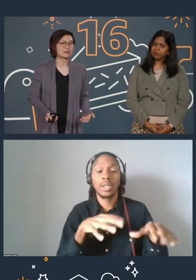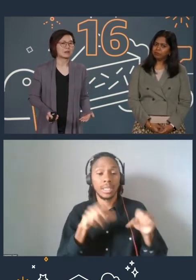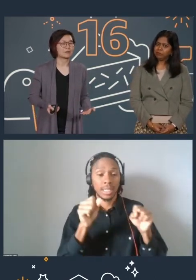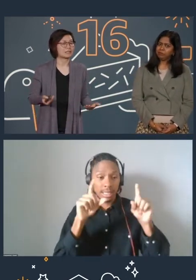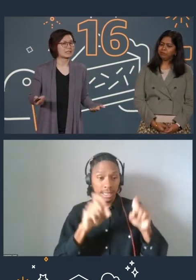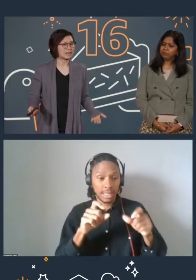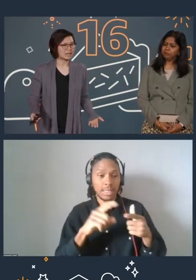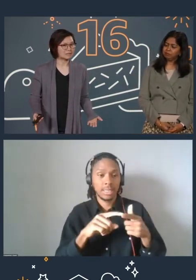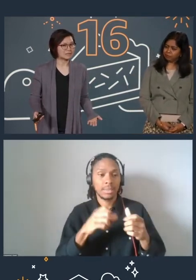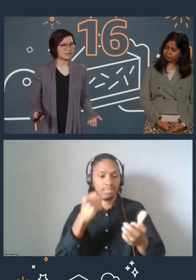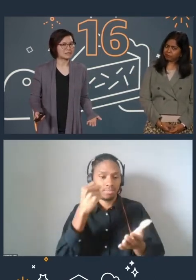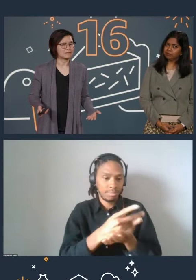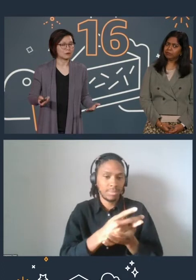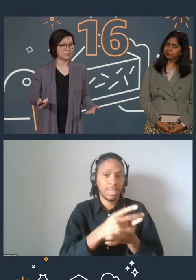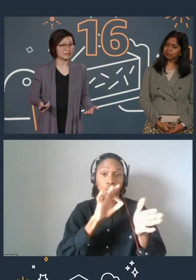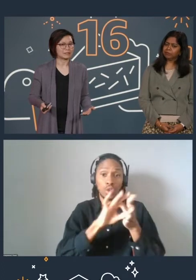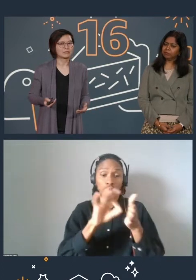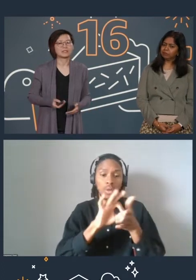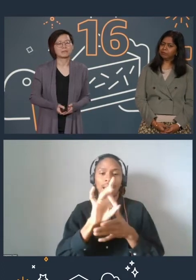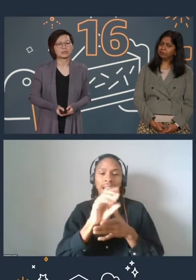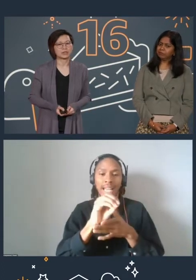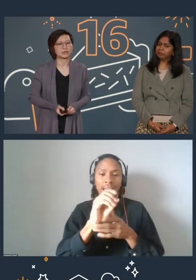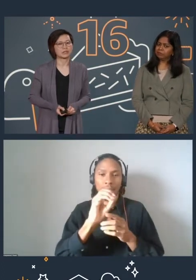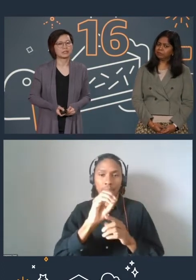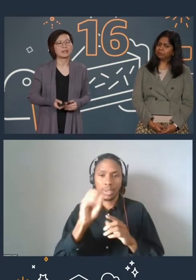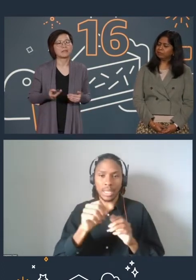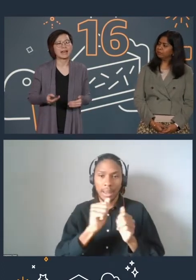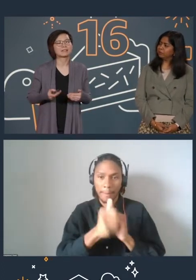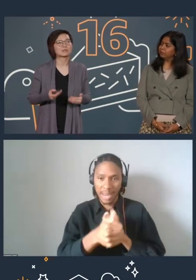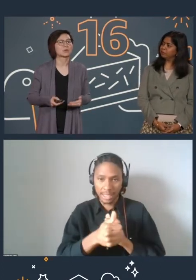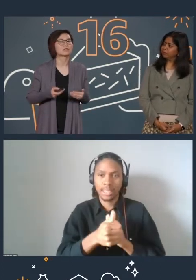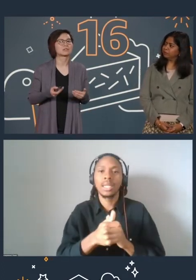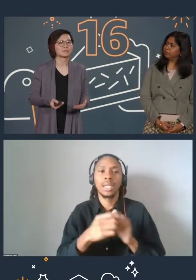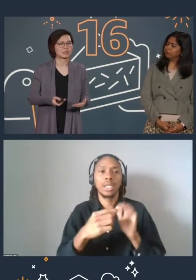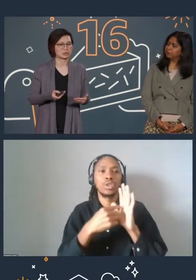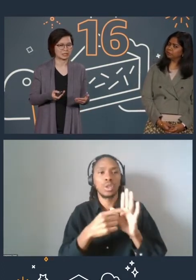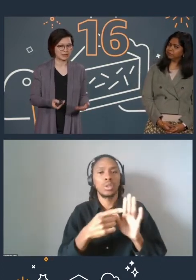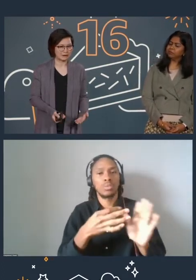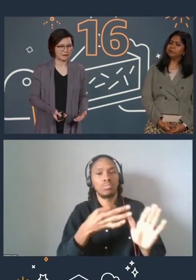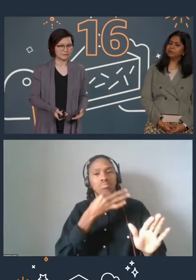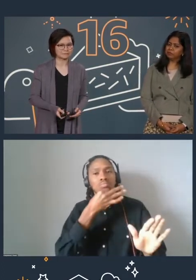by at least 80% or better to demonstrate your knowledge in that storage specialty area.